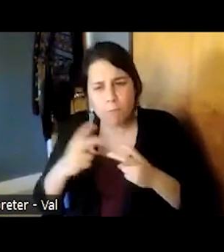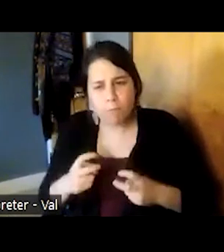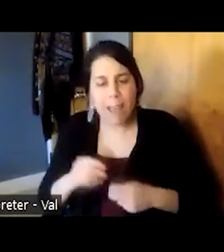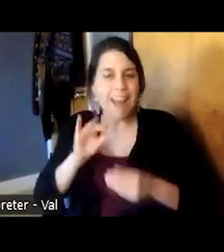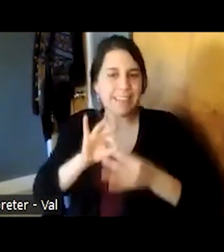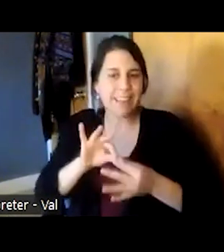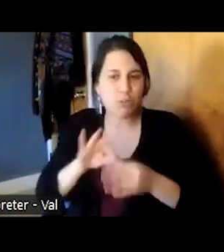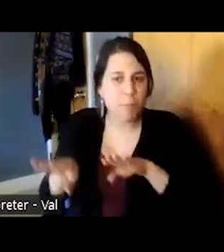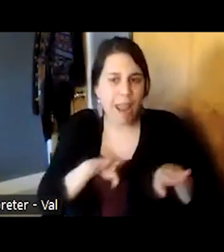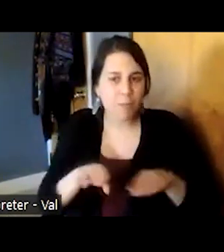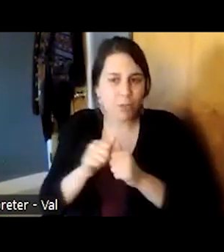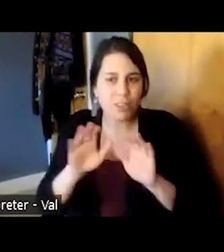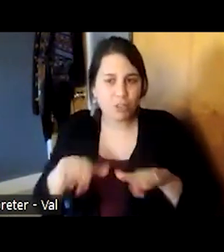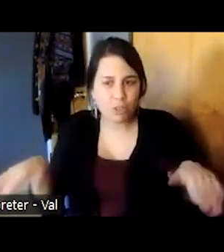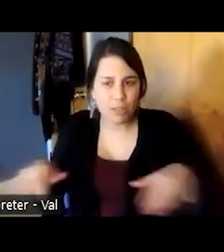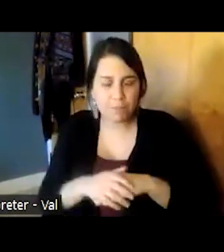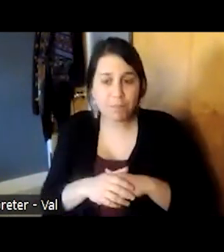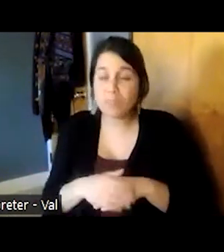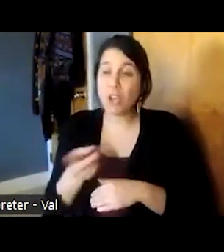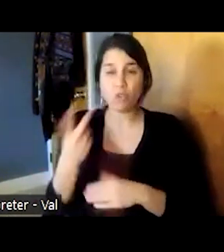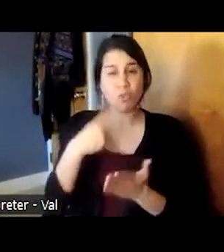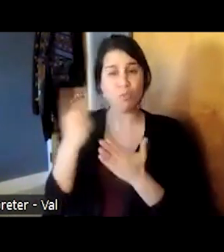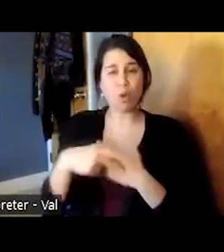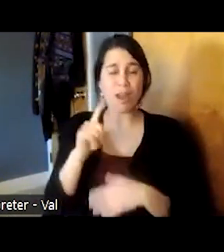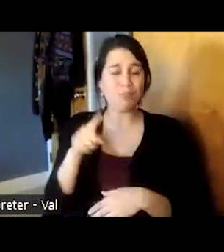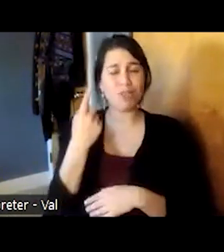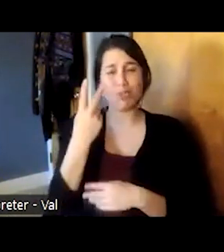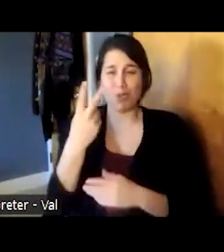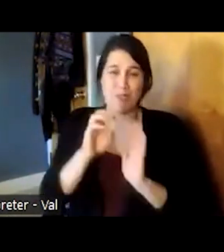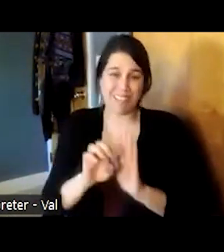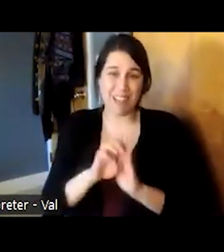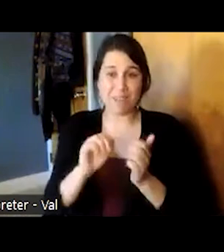two programs are just two examples of how we are working within the department across the